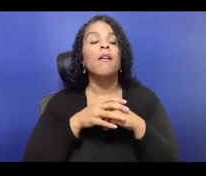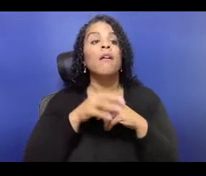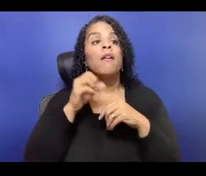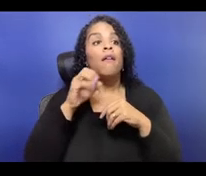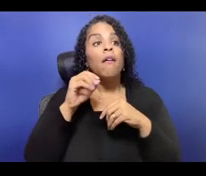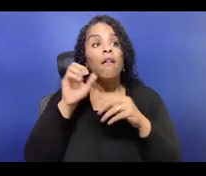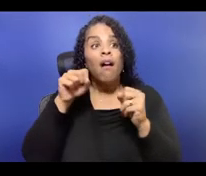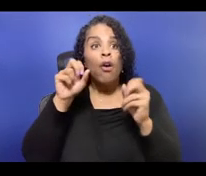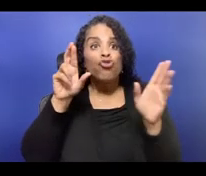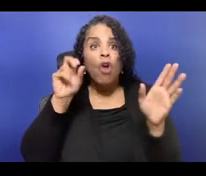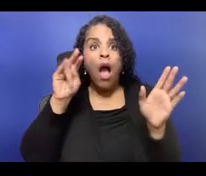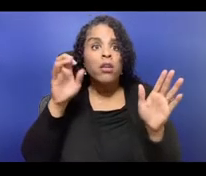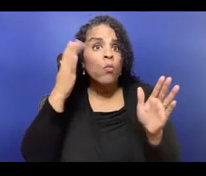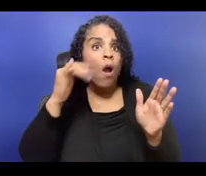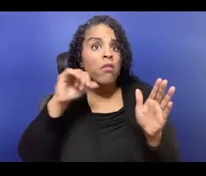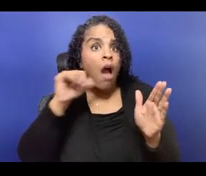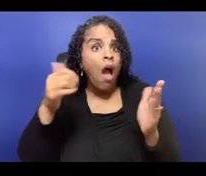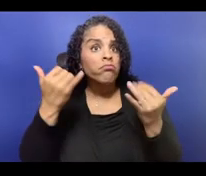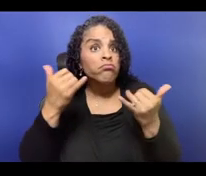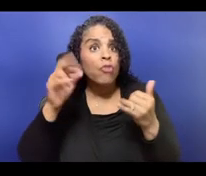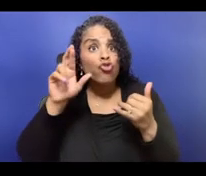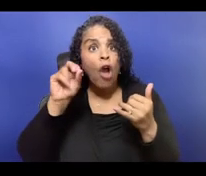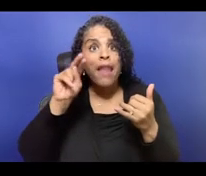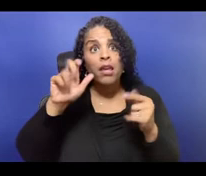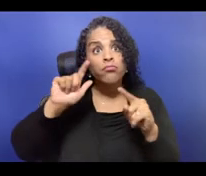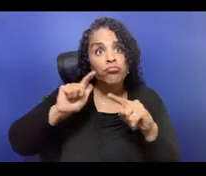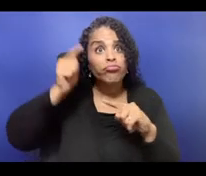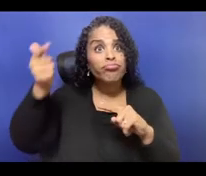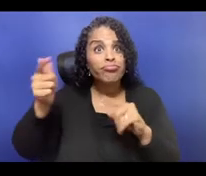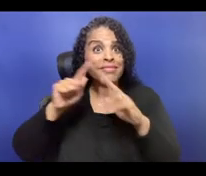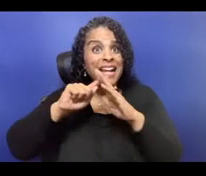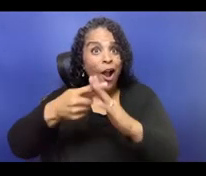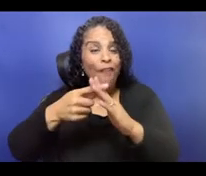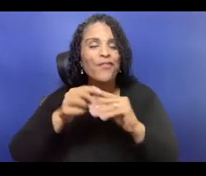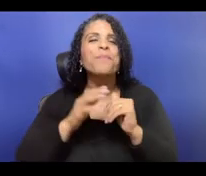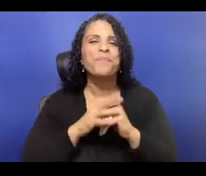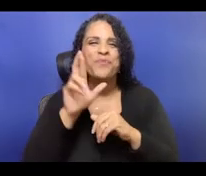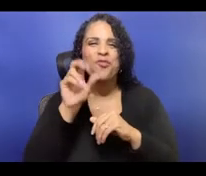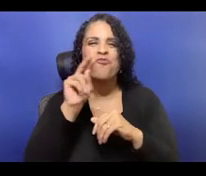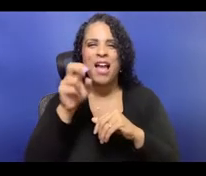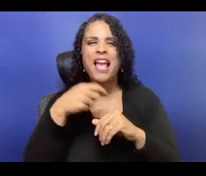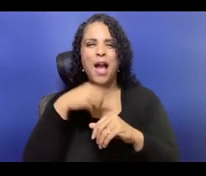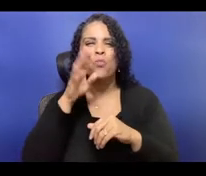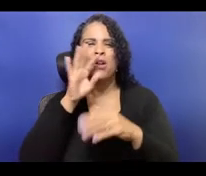Prosperity Now is an organization that works, advocates on behalf of low-income folks